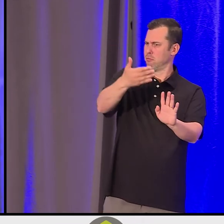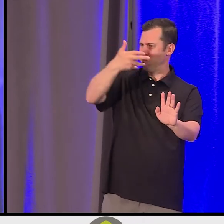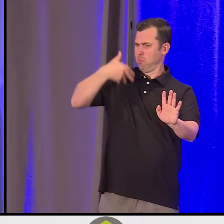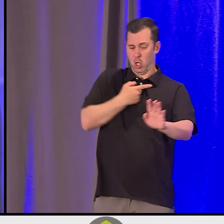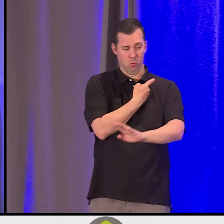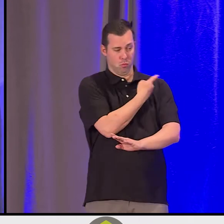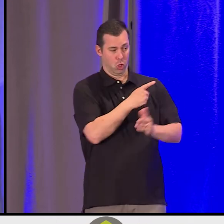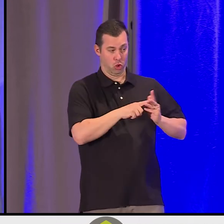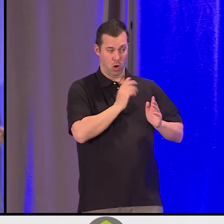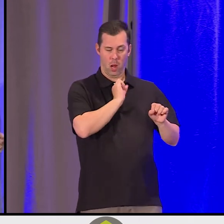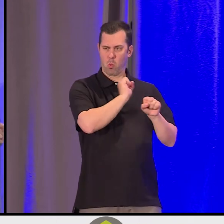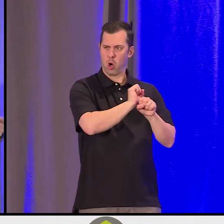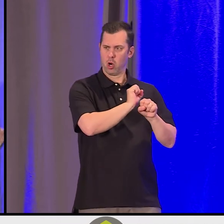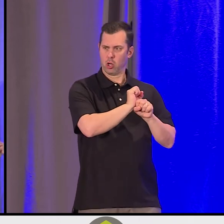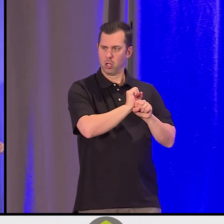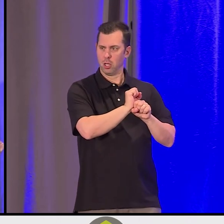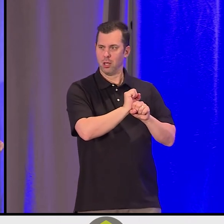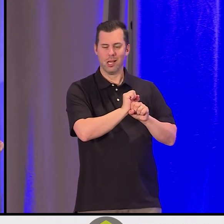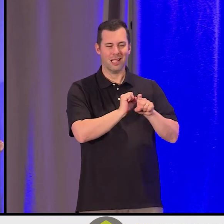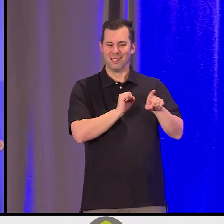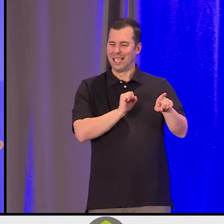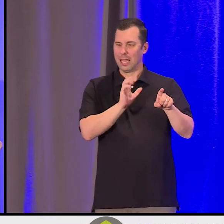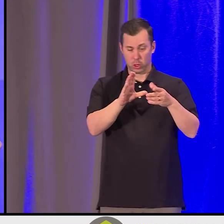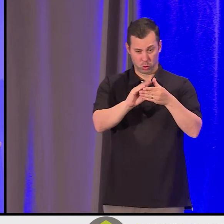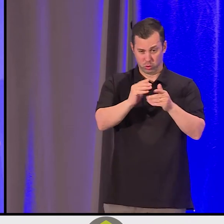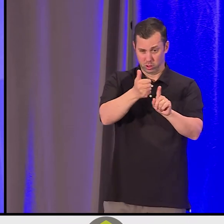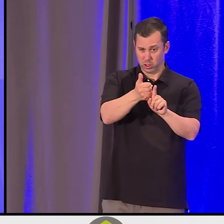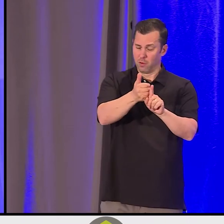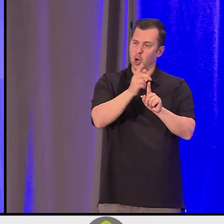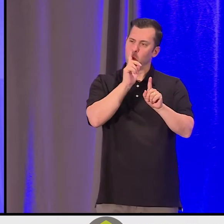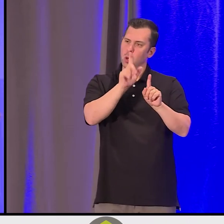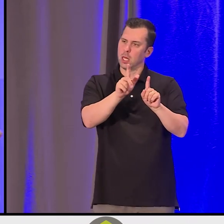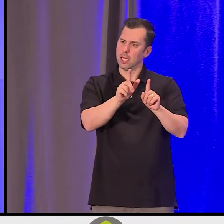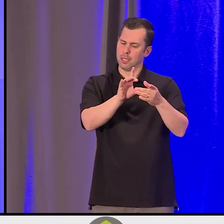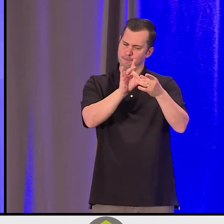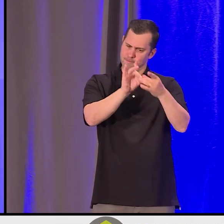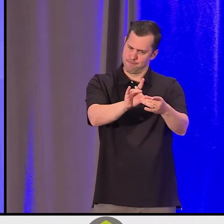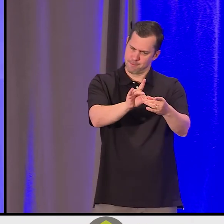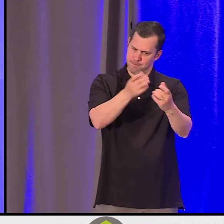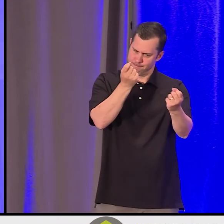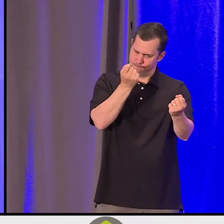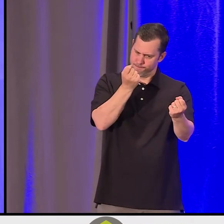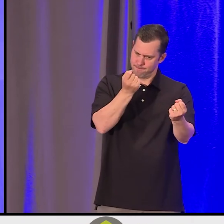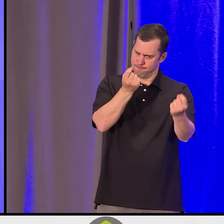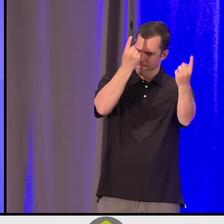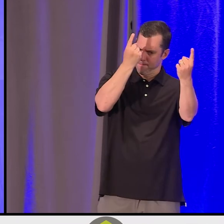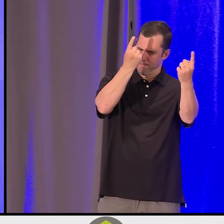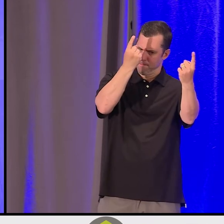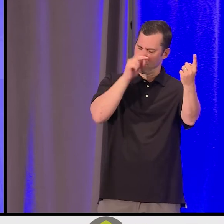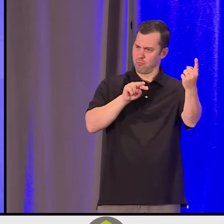is really more about understanding. Understanding the perspective of those that we have